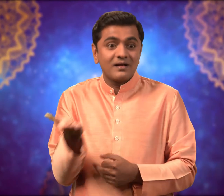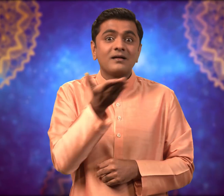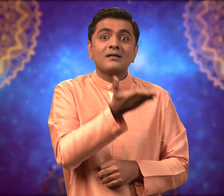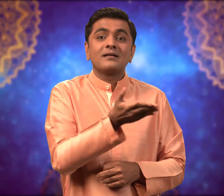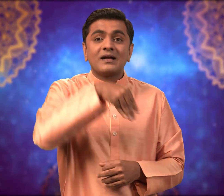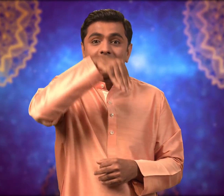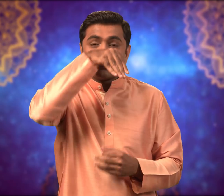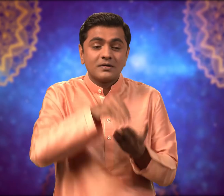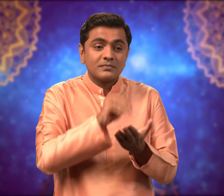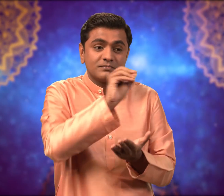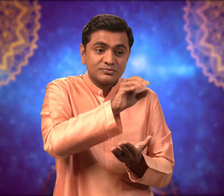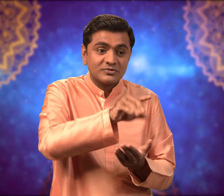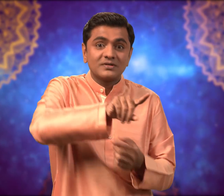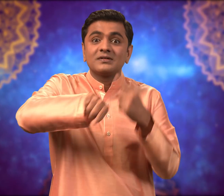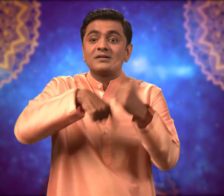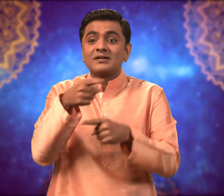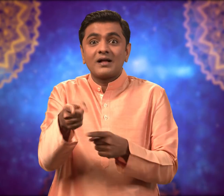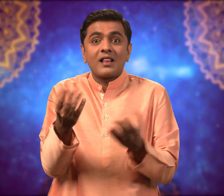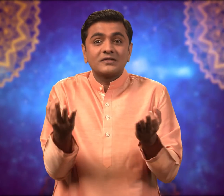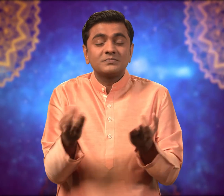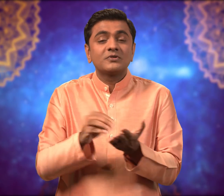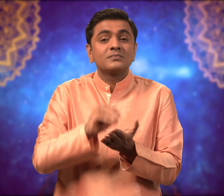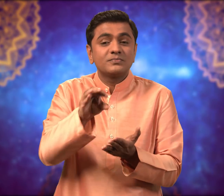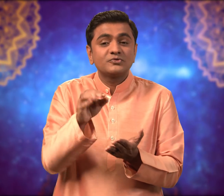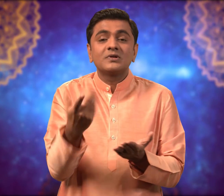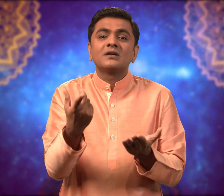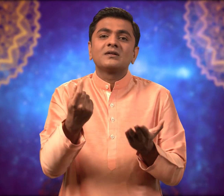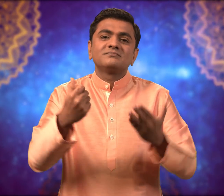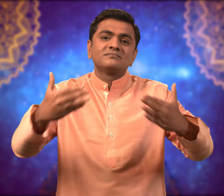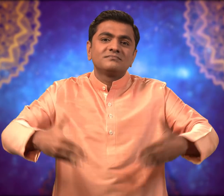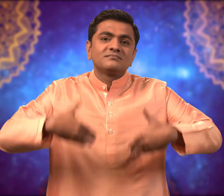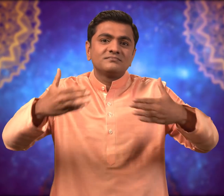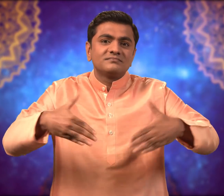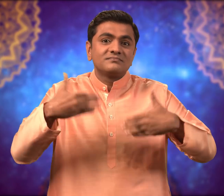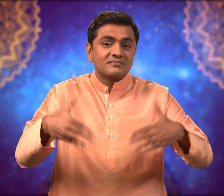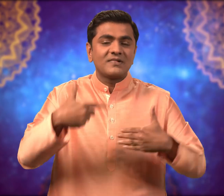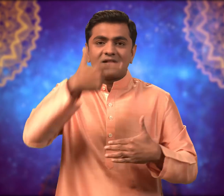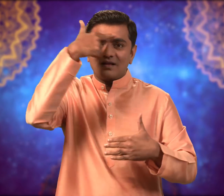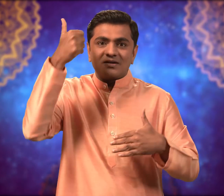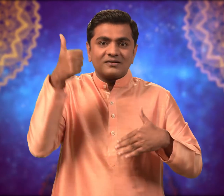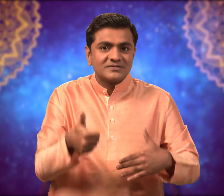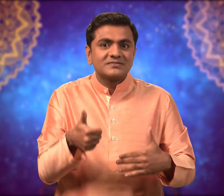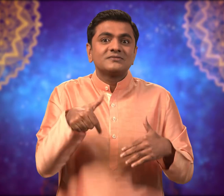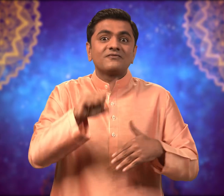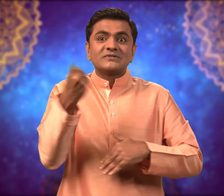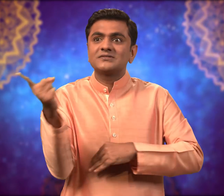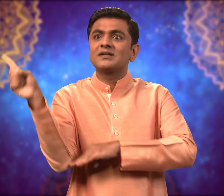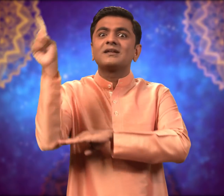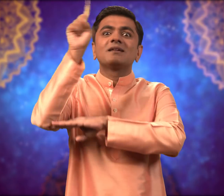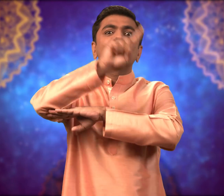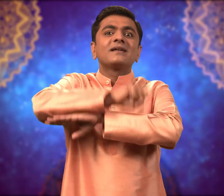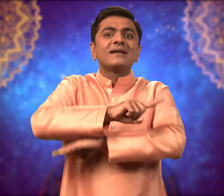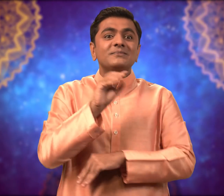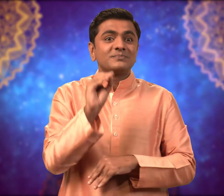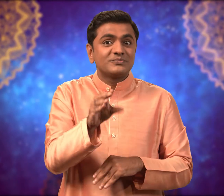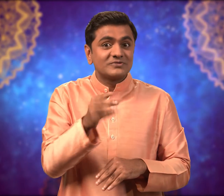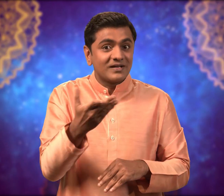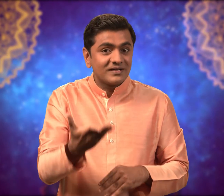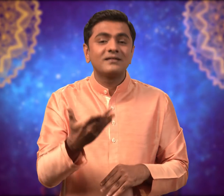Lord Ganesha. People worship them so that their wealth increases. Since it is an auspicious day people offer prayers on the first day